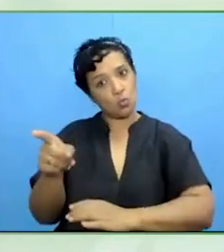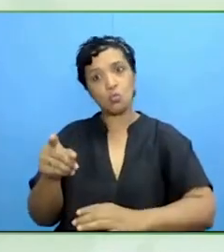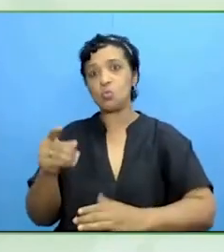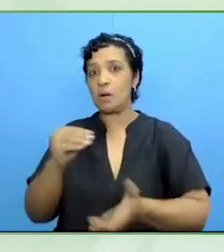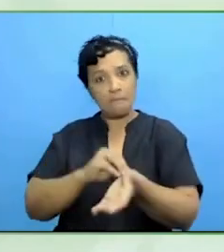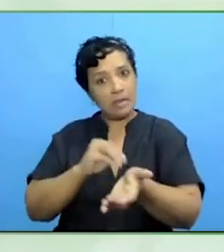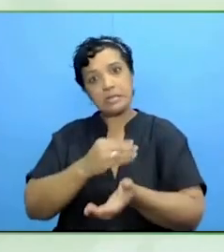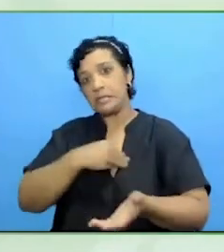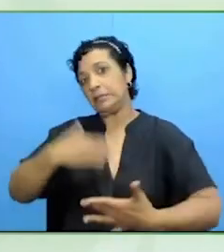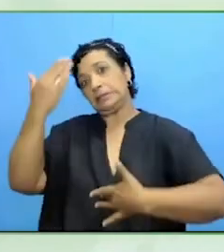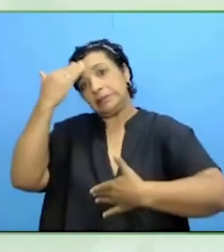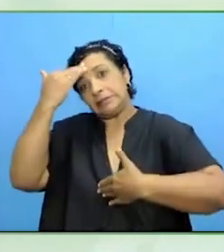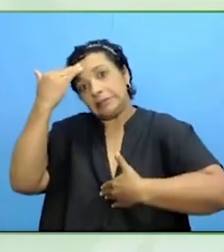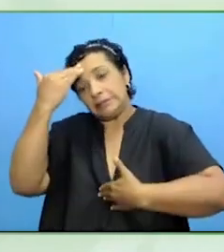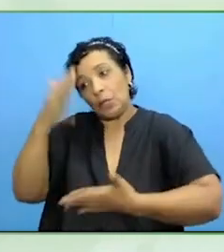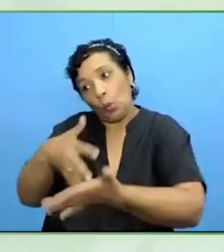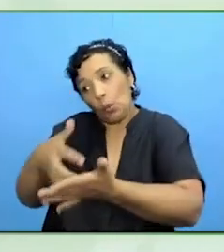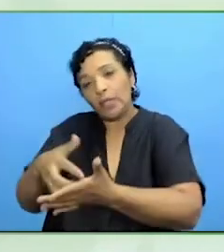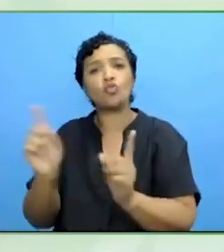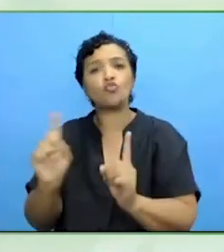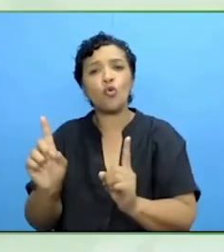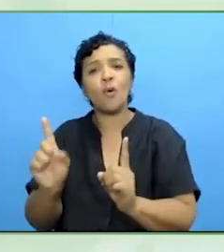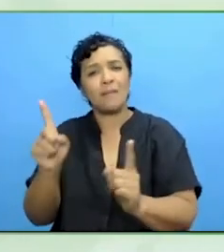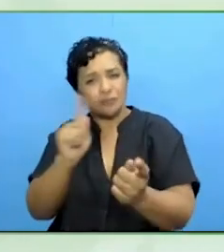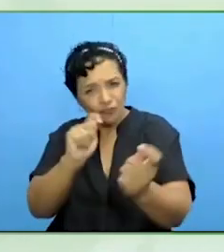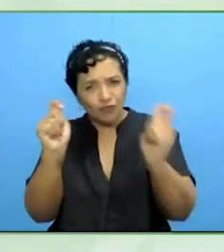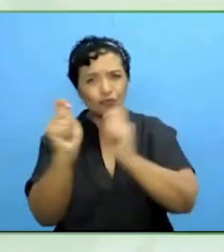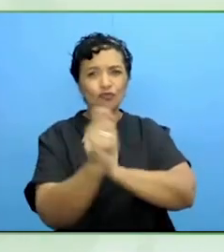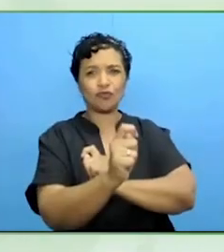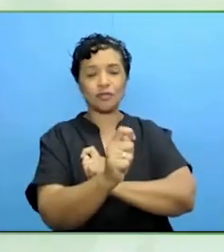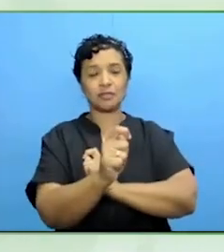It is only possible by coming up with innovative models that give